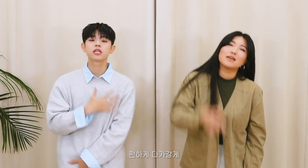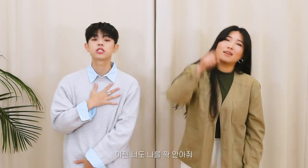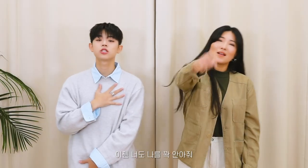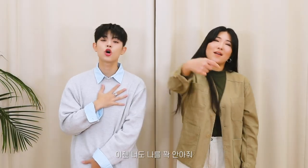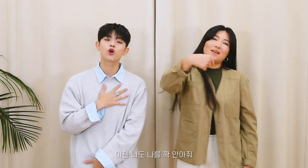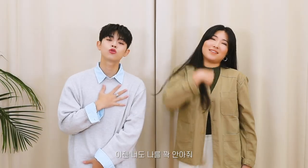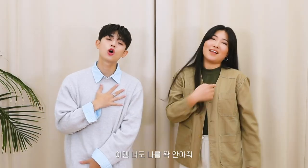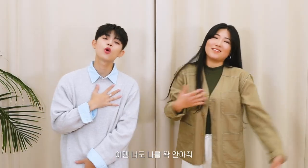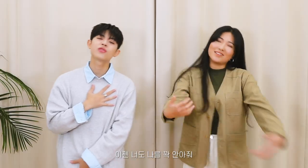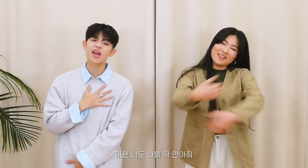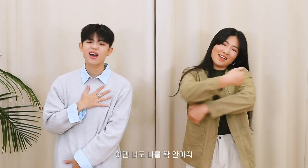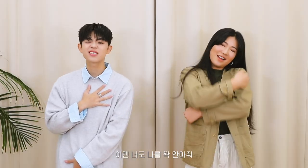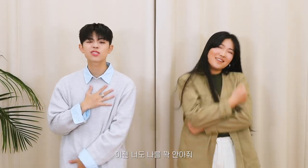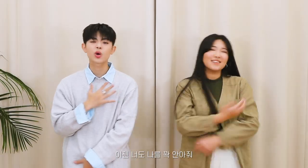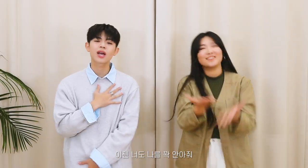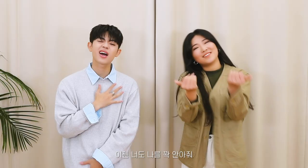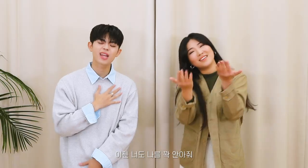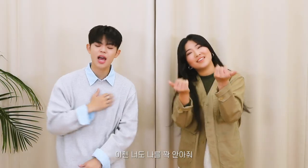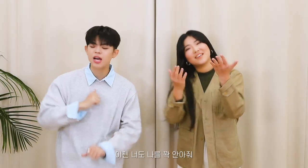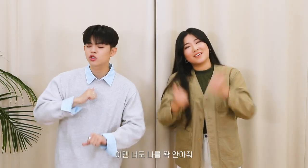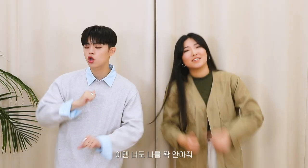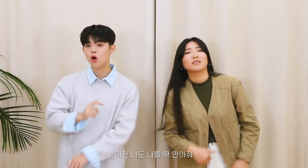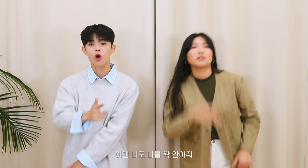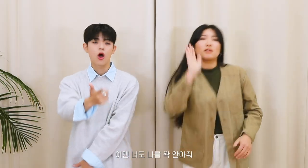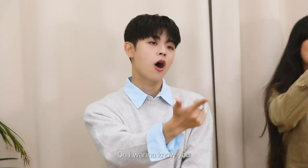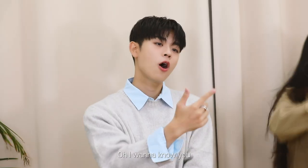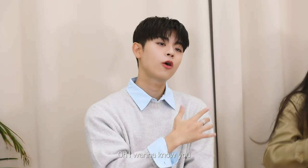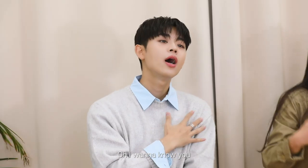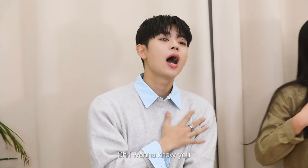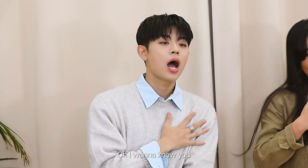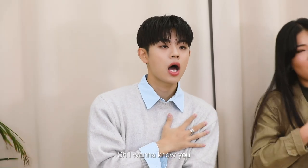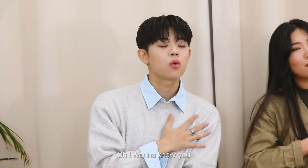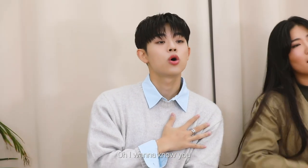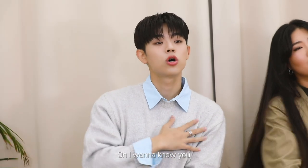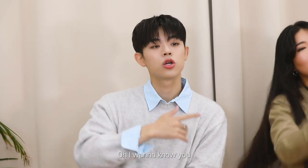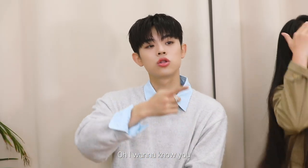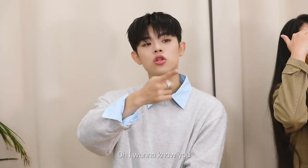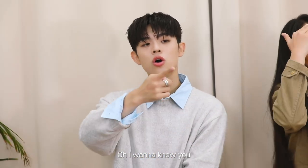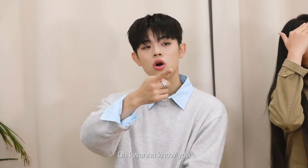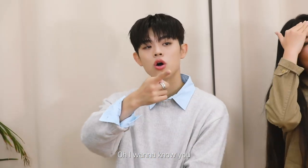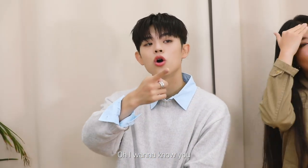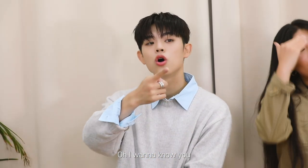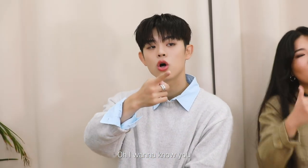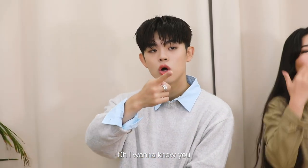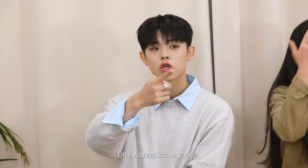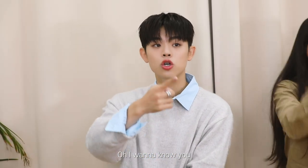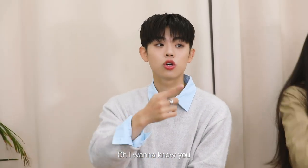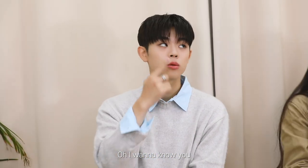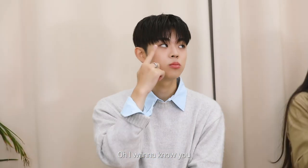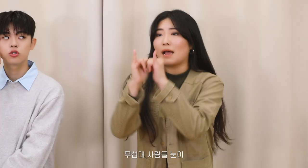Now you too hold me tight Oh I wanna know you